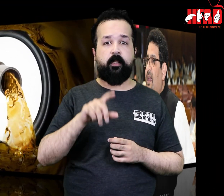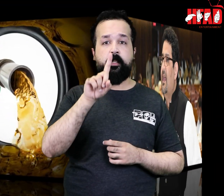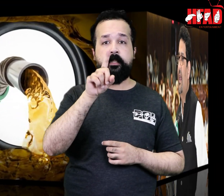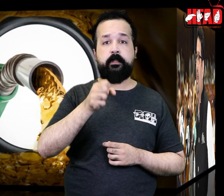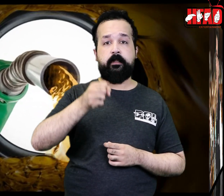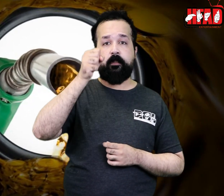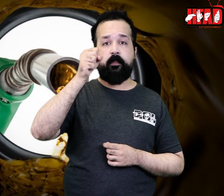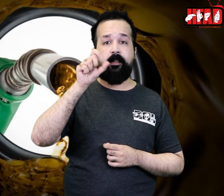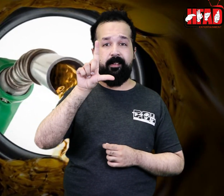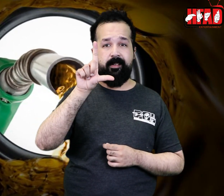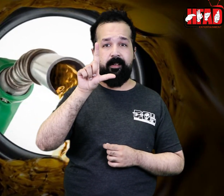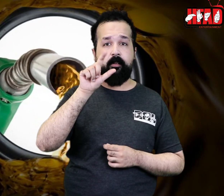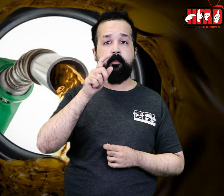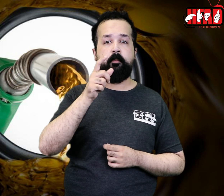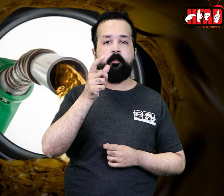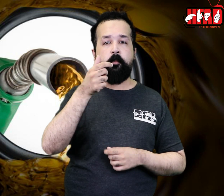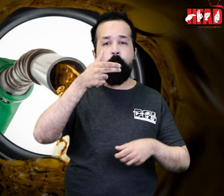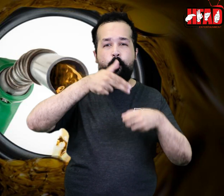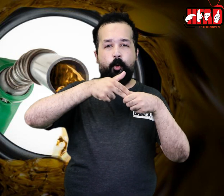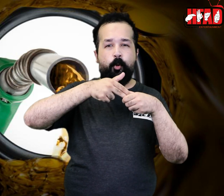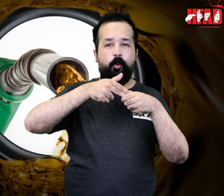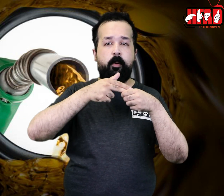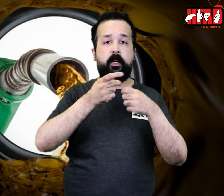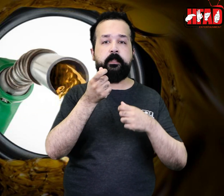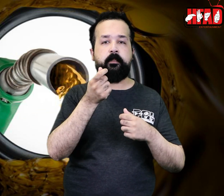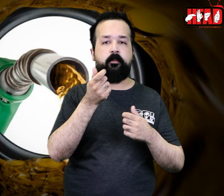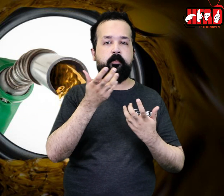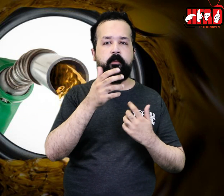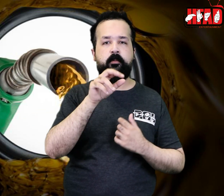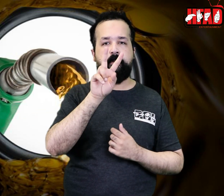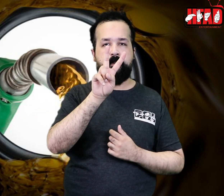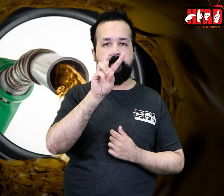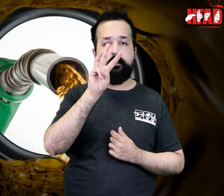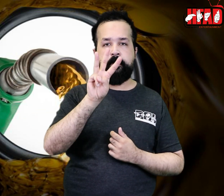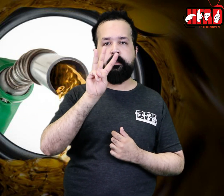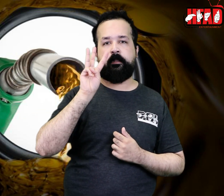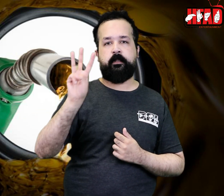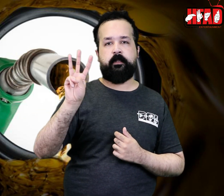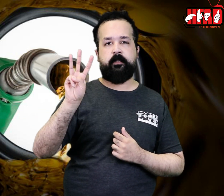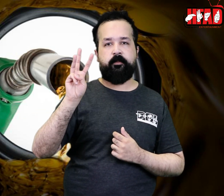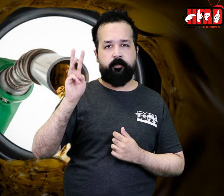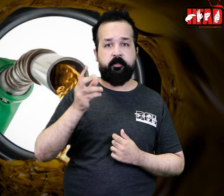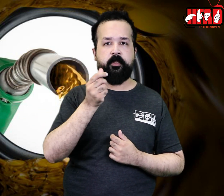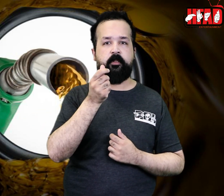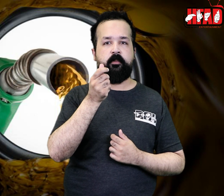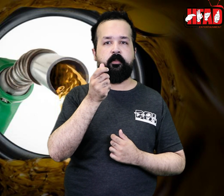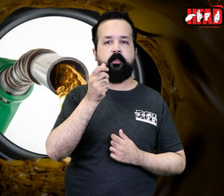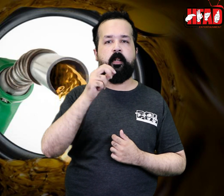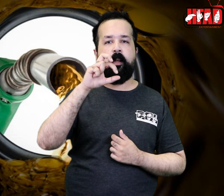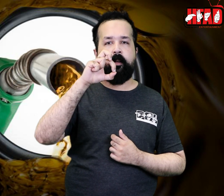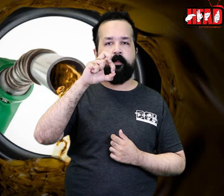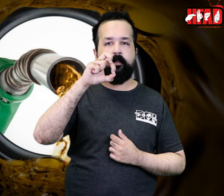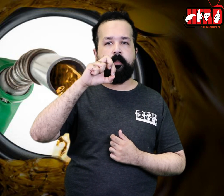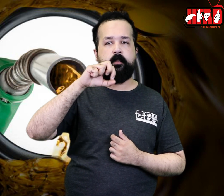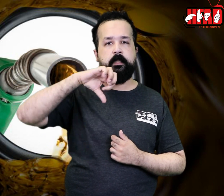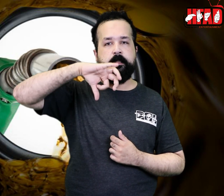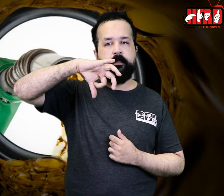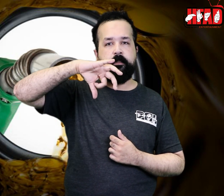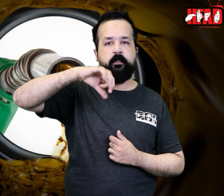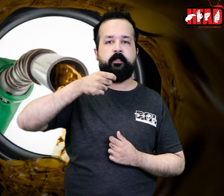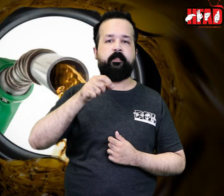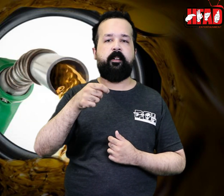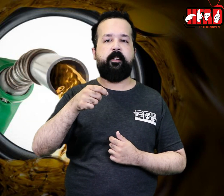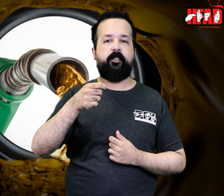The petrol price has gone up to 233.89 rupees per liter.